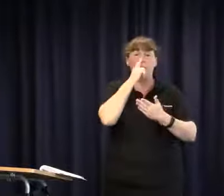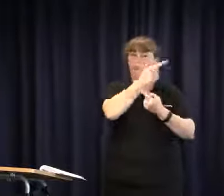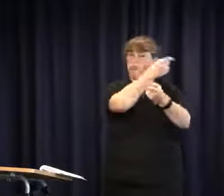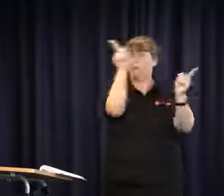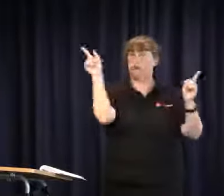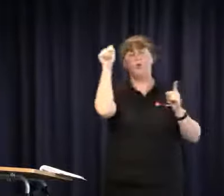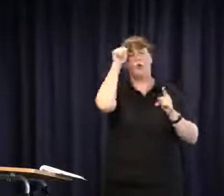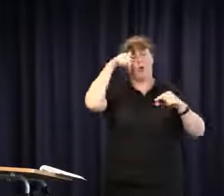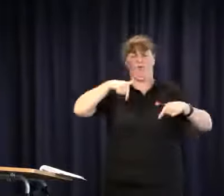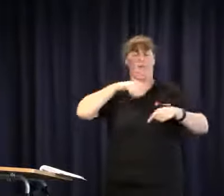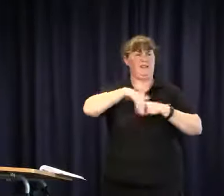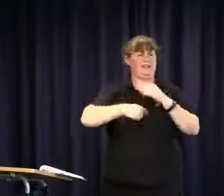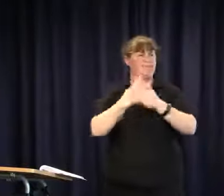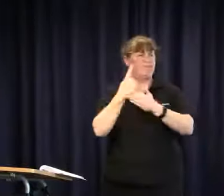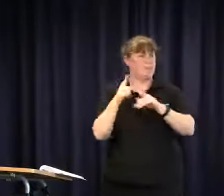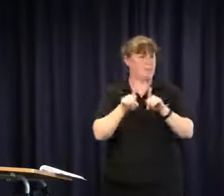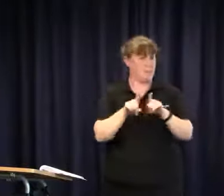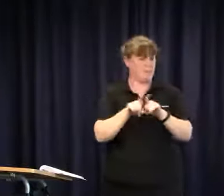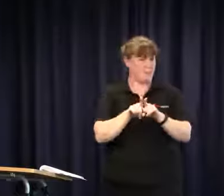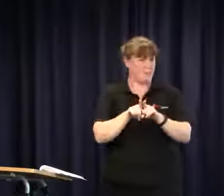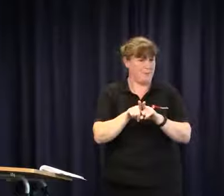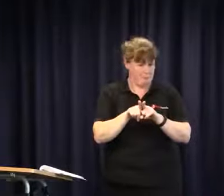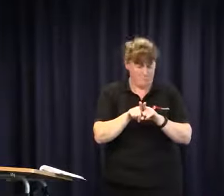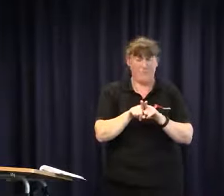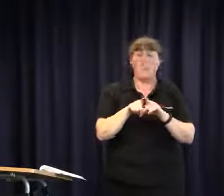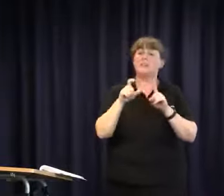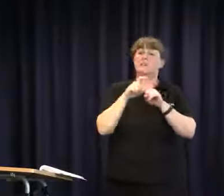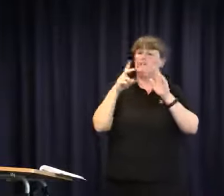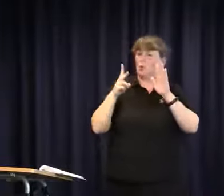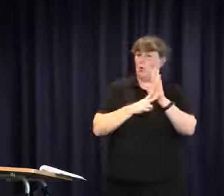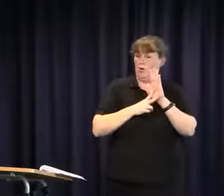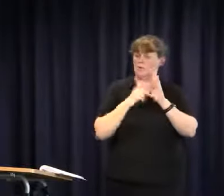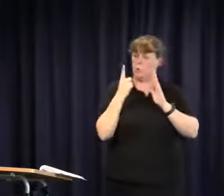about what's been going on here to ensure that everybody knows what is happening. So